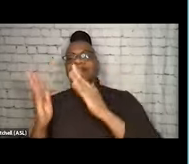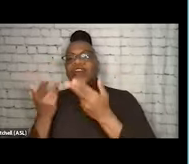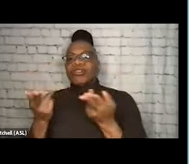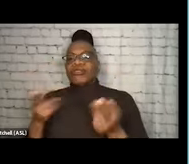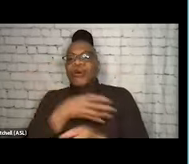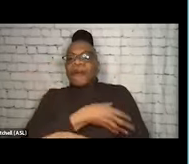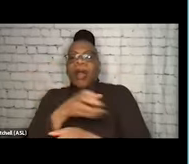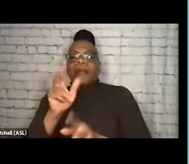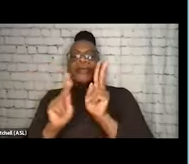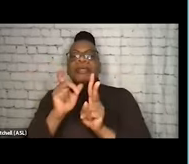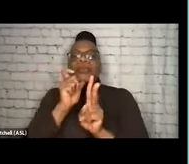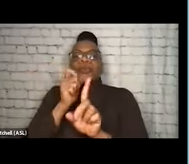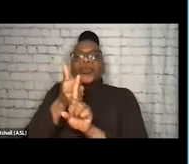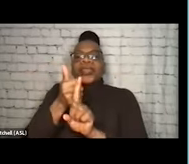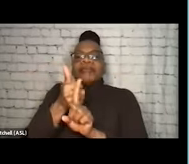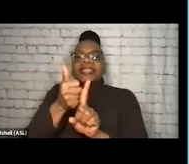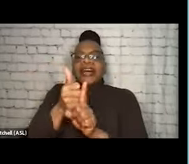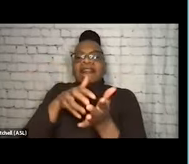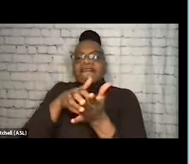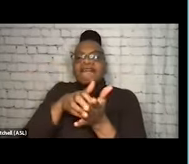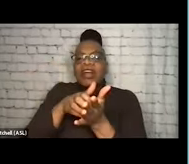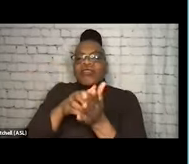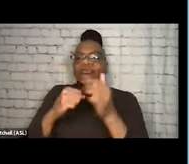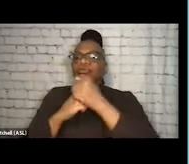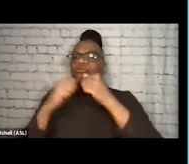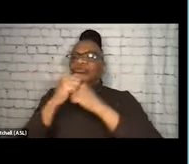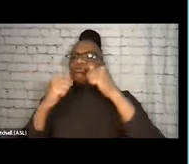to structural violence." So what are we saying?